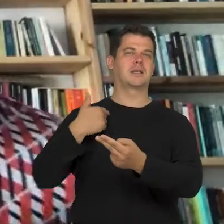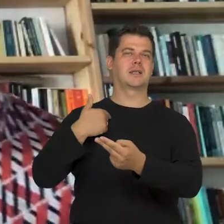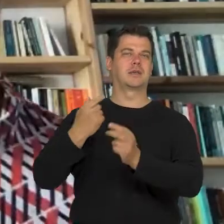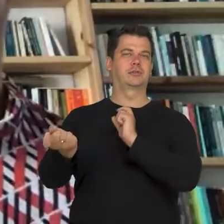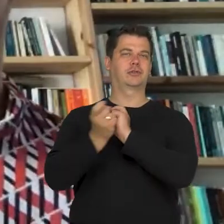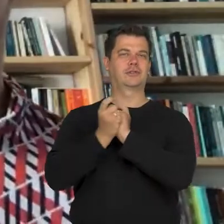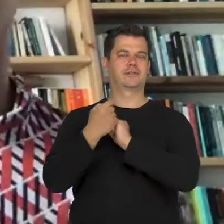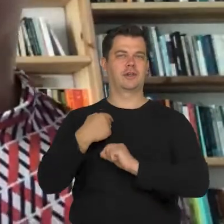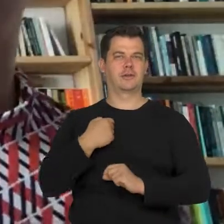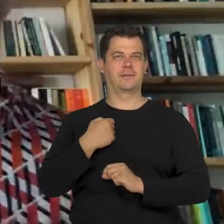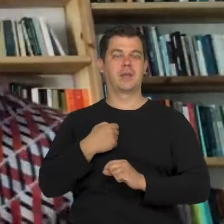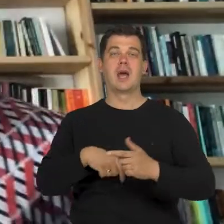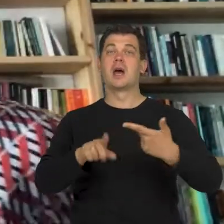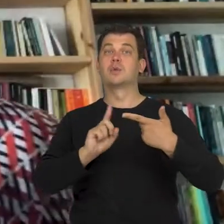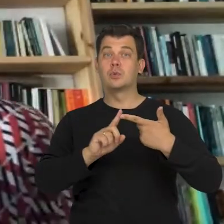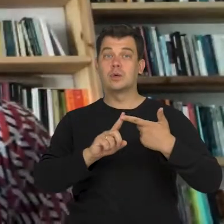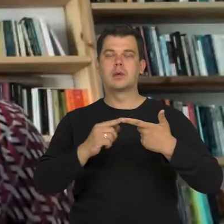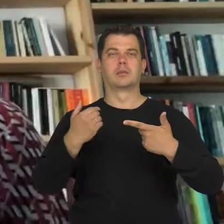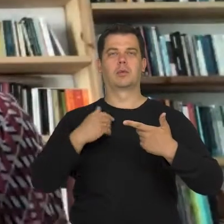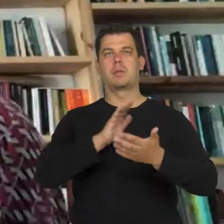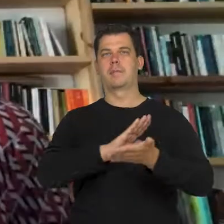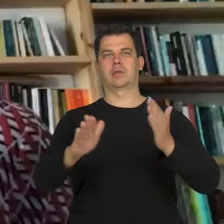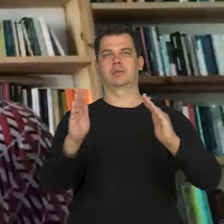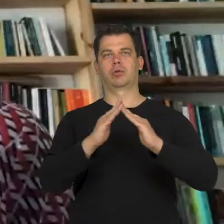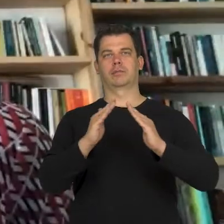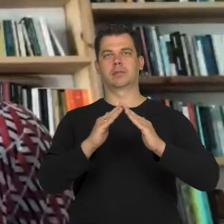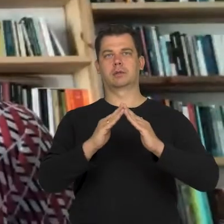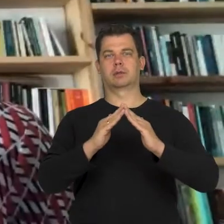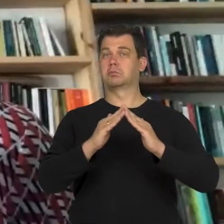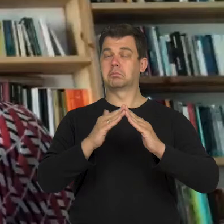Secondly, these were homeless people. And here we have an interesting situation